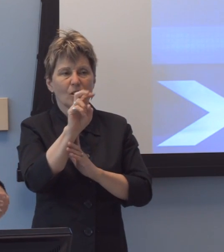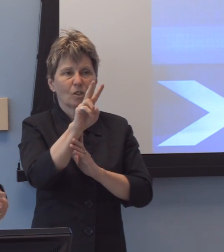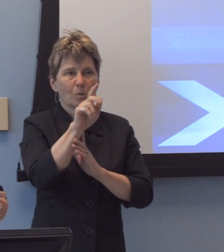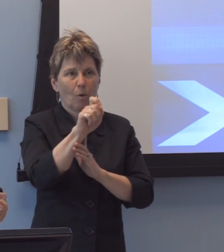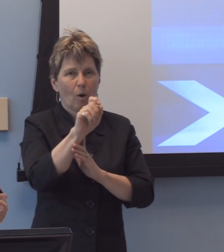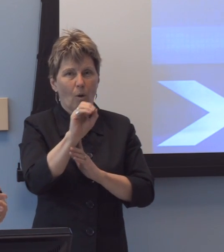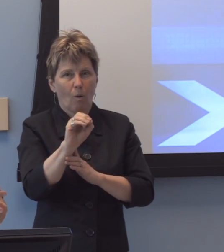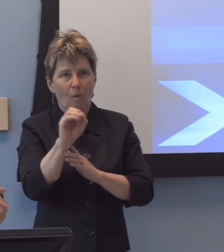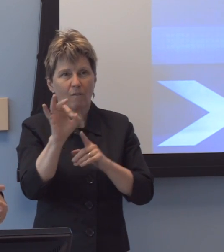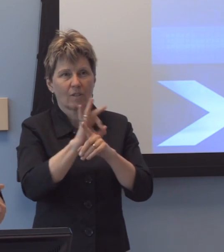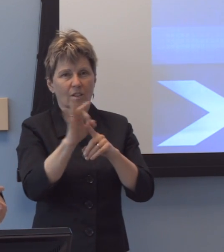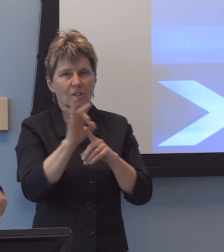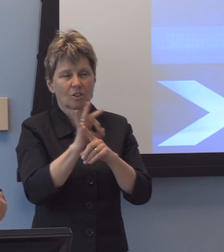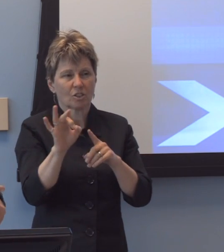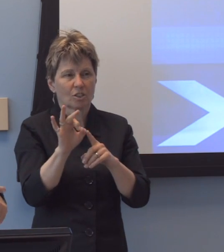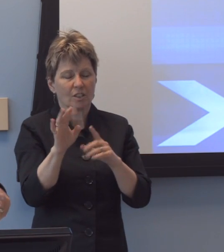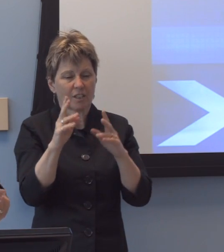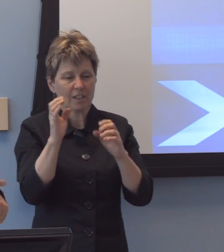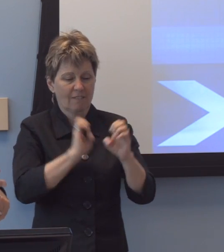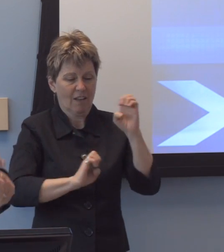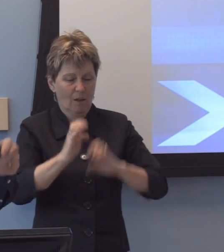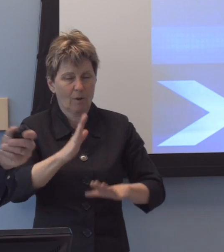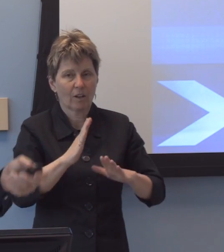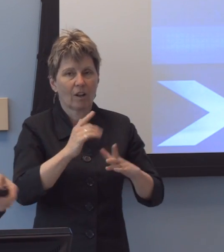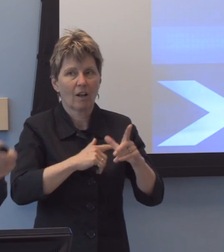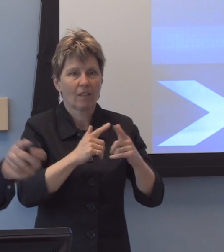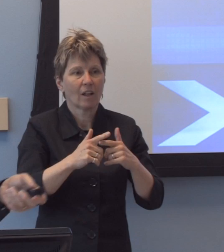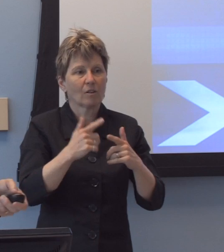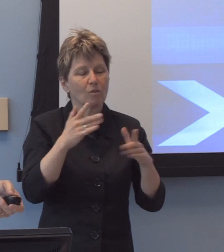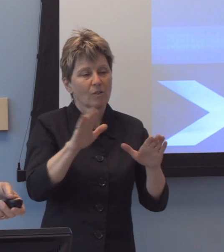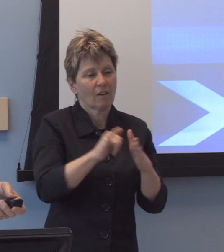and the A Inspector for Firebug and Firefox which are developer tools,